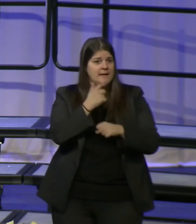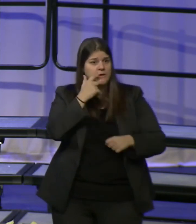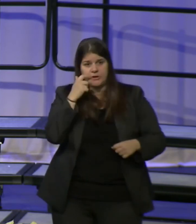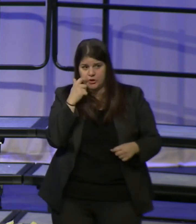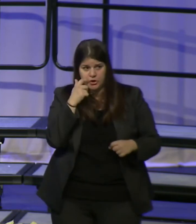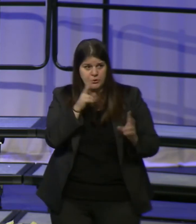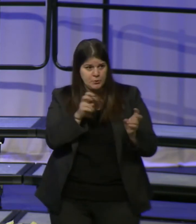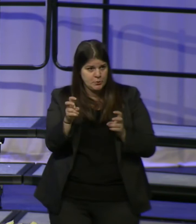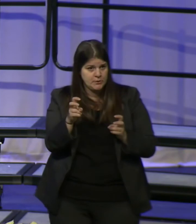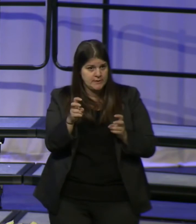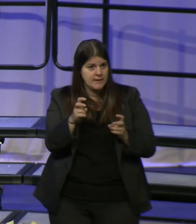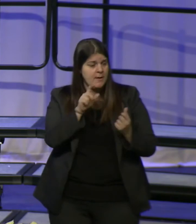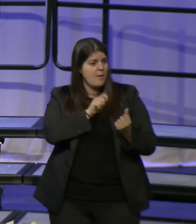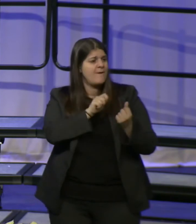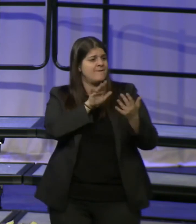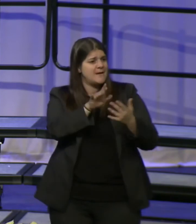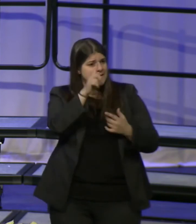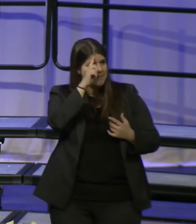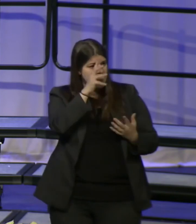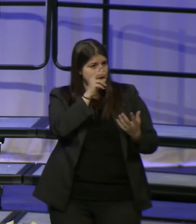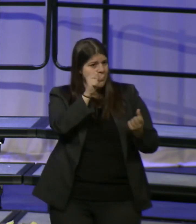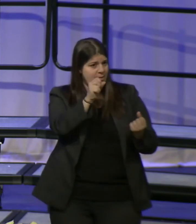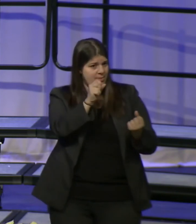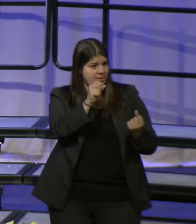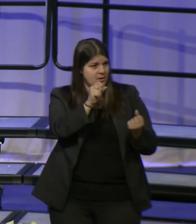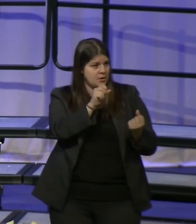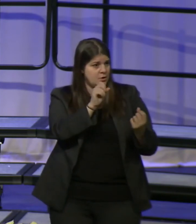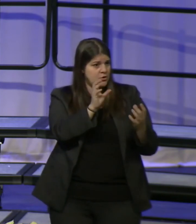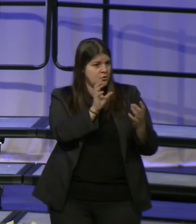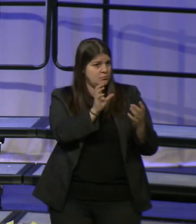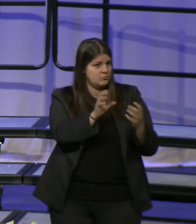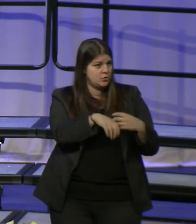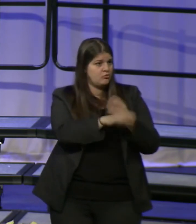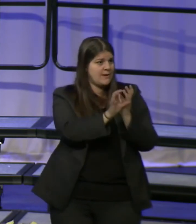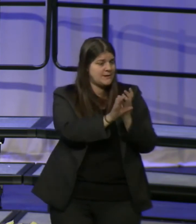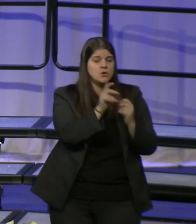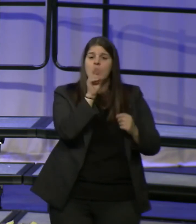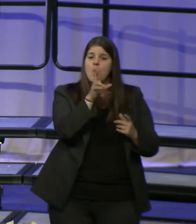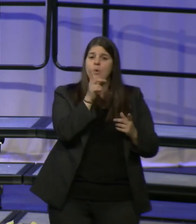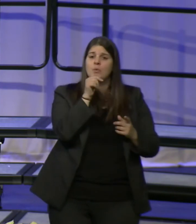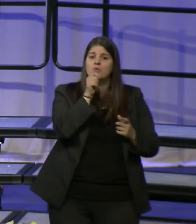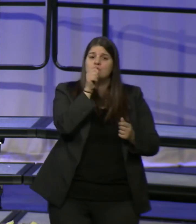facing mental health challenges, or struggling through homelessness without